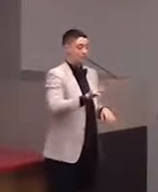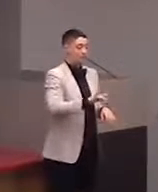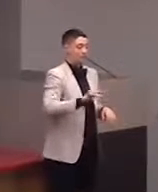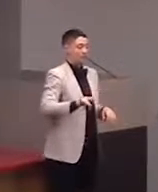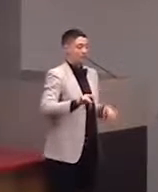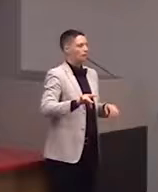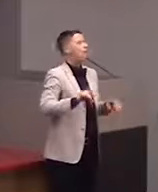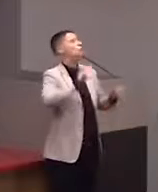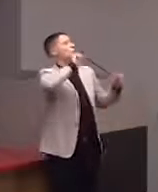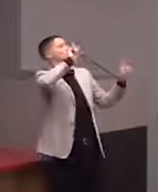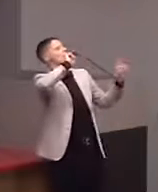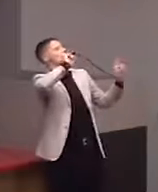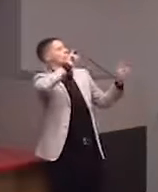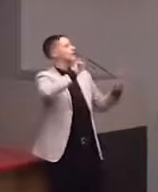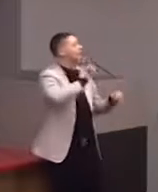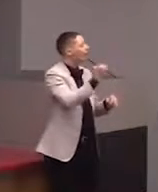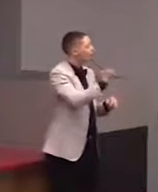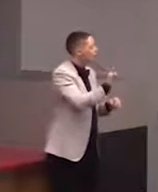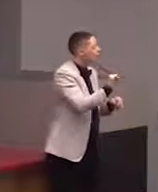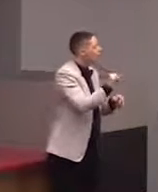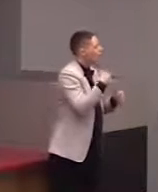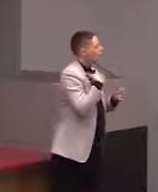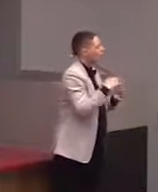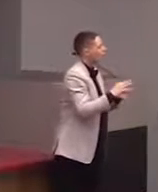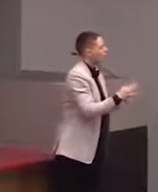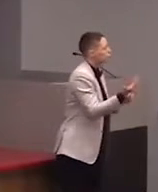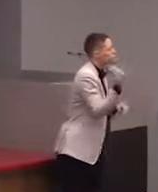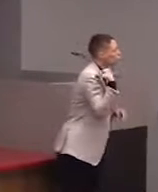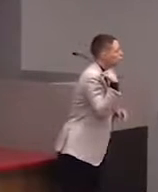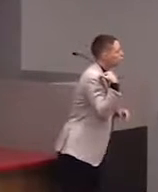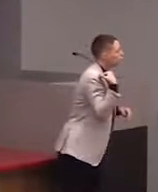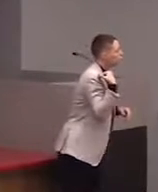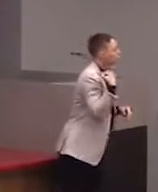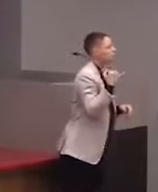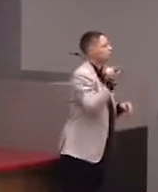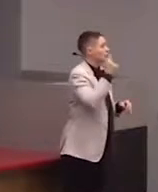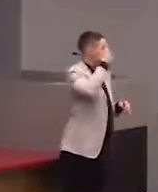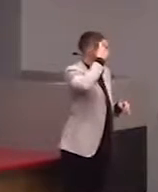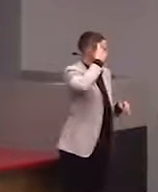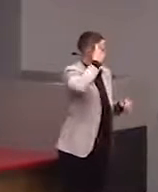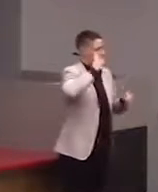kind of like the ones I mentioned earlier like the brain and the penguin and the seahorse.